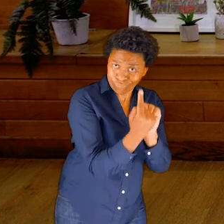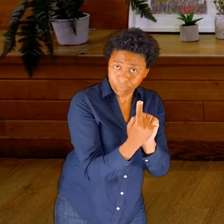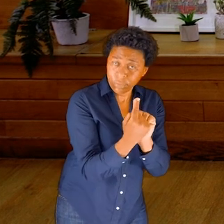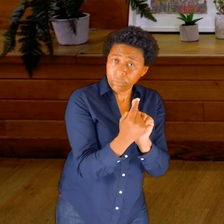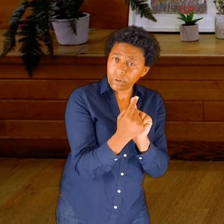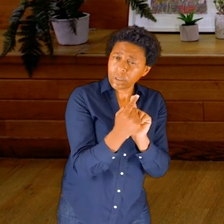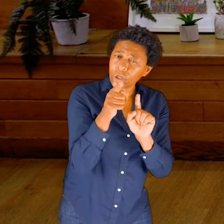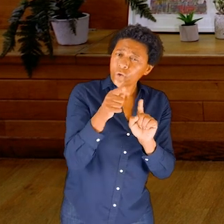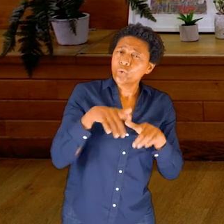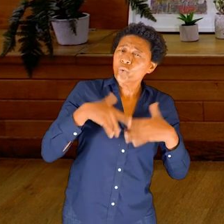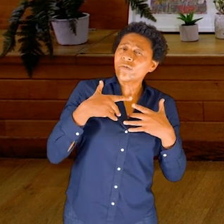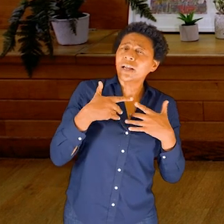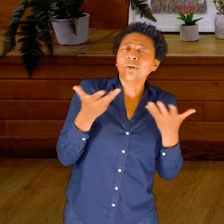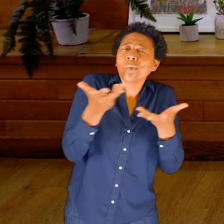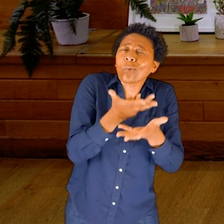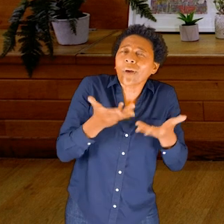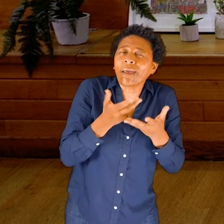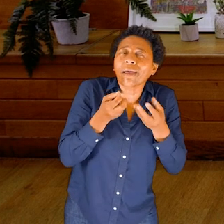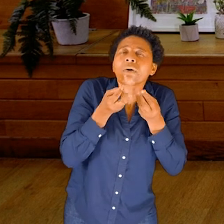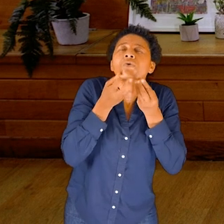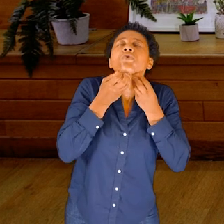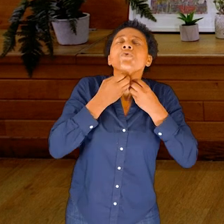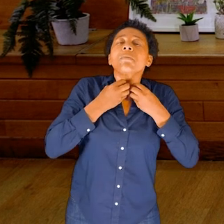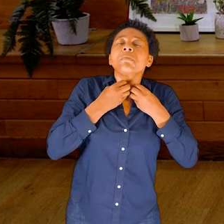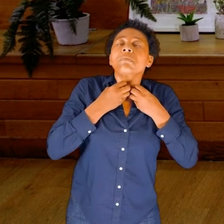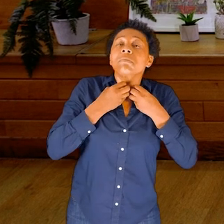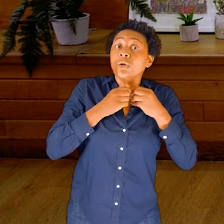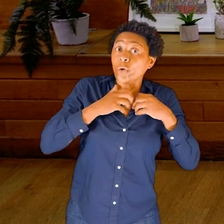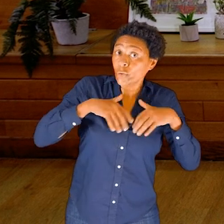Is it down to perhaps somewhere in the neck or perhaps to